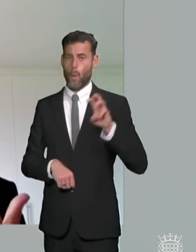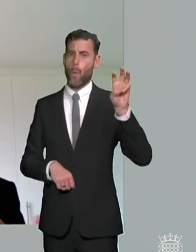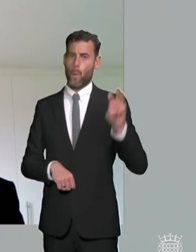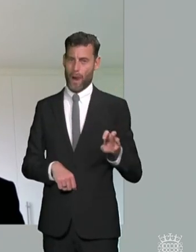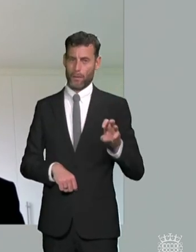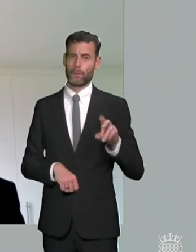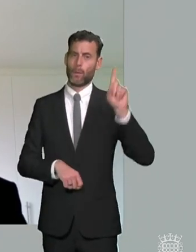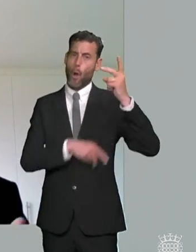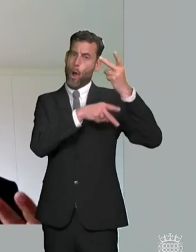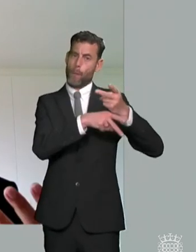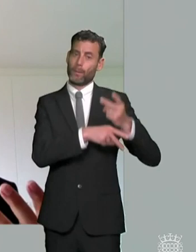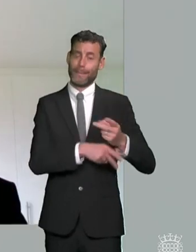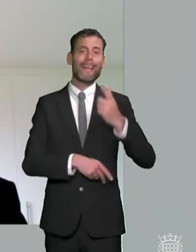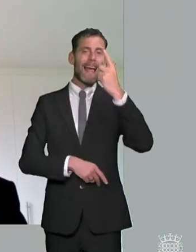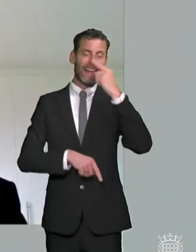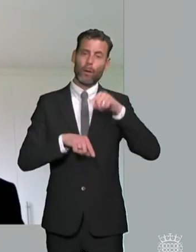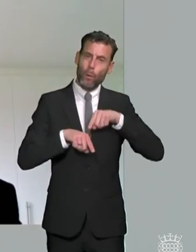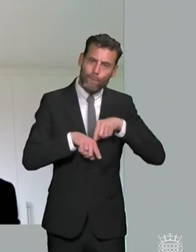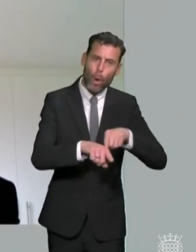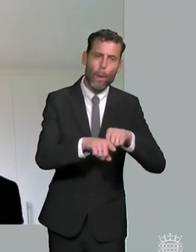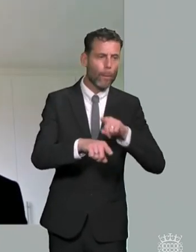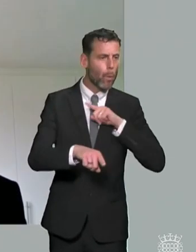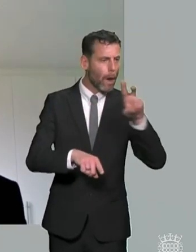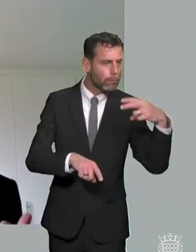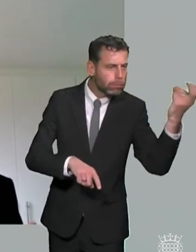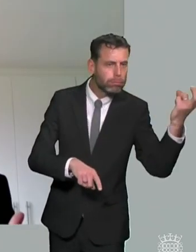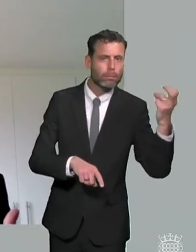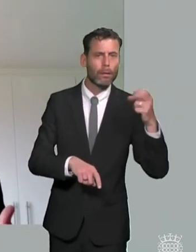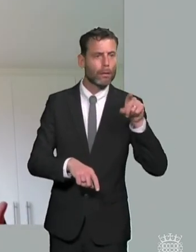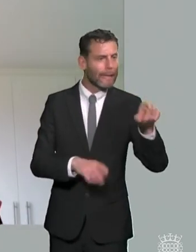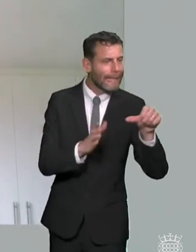but we don't and so again there's a there's a mechanism here that